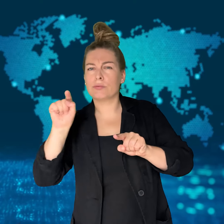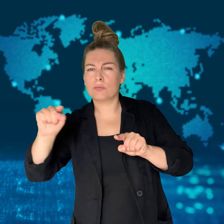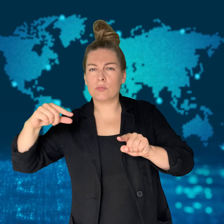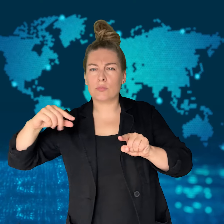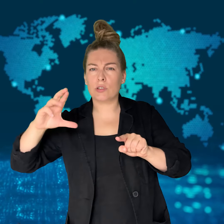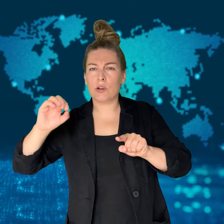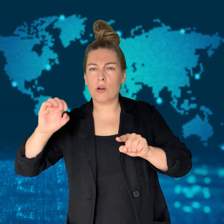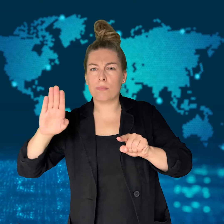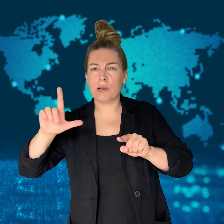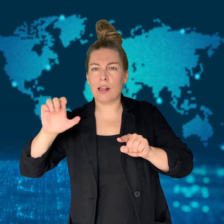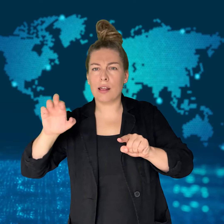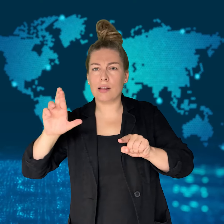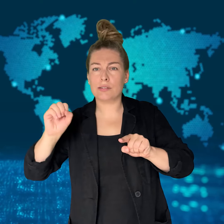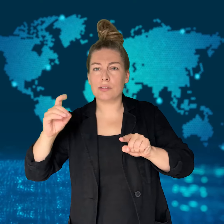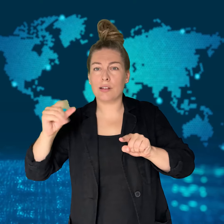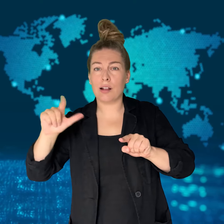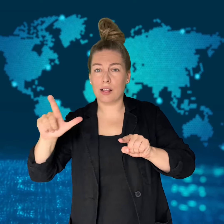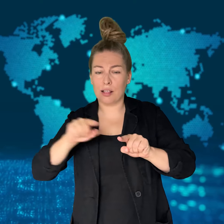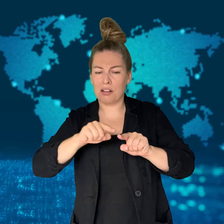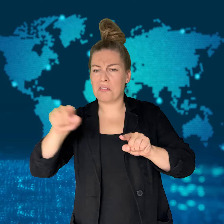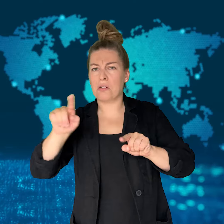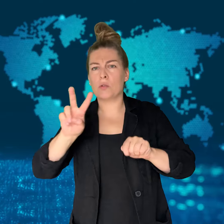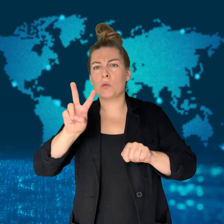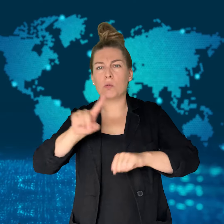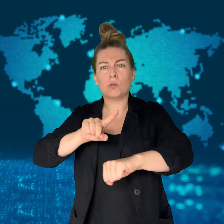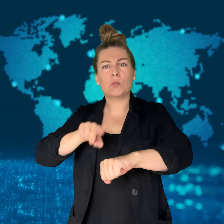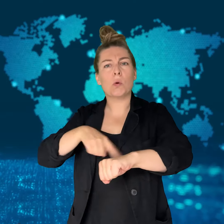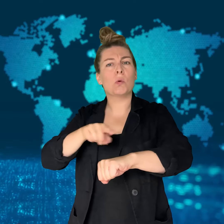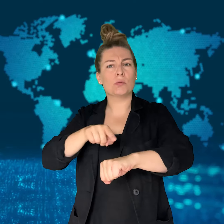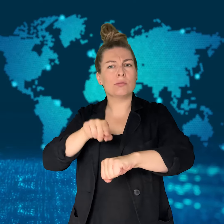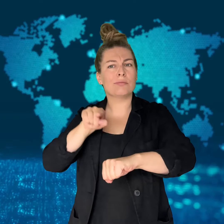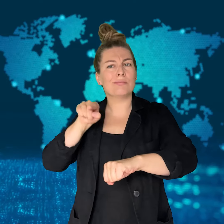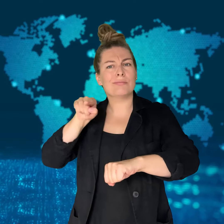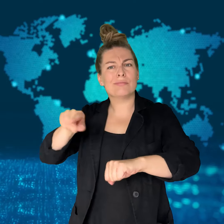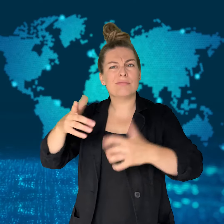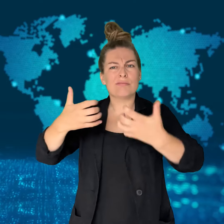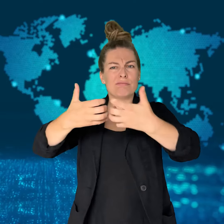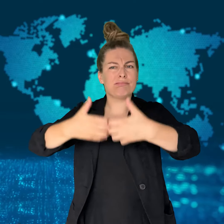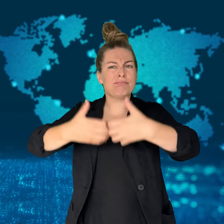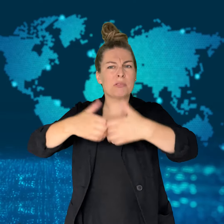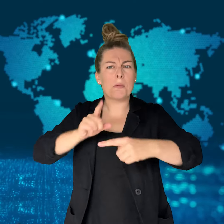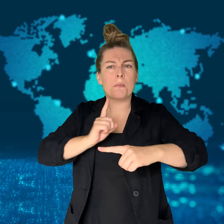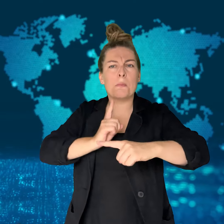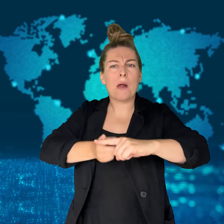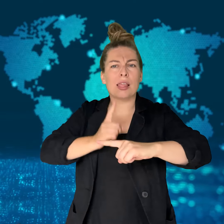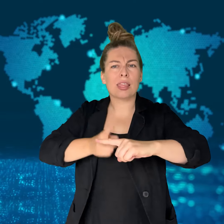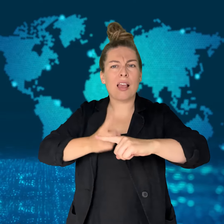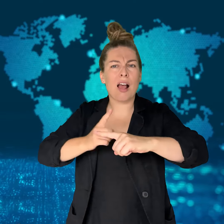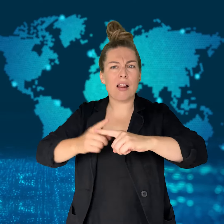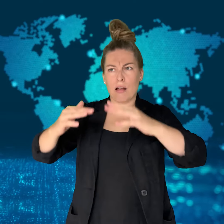a secret industrial-scale meth manufacturing lab on a farm in Groblersdal,